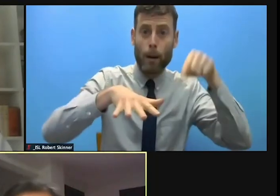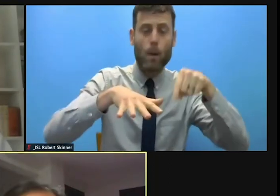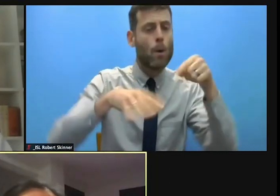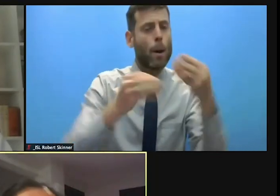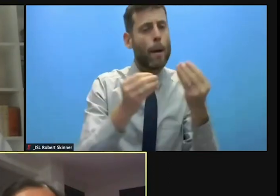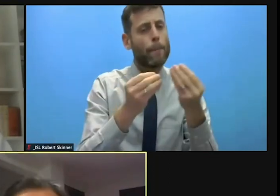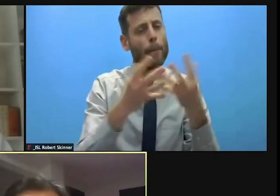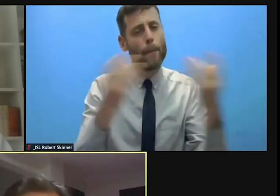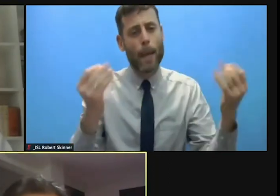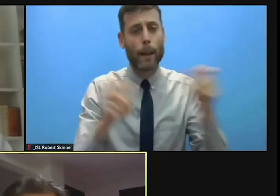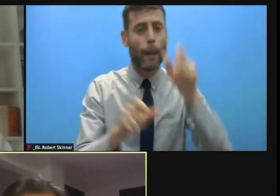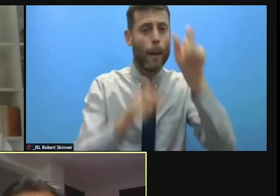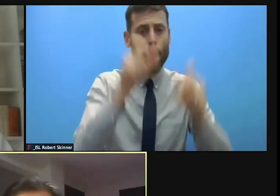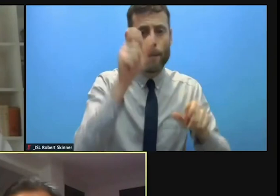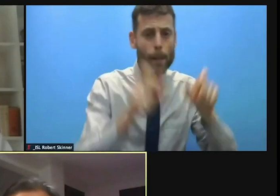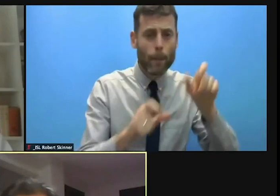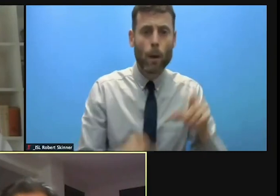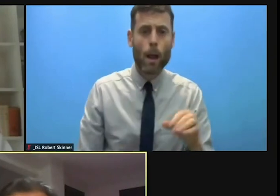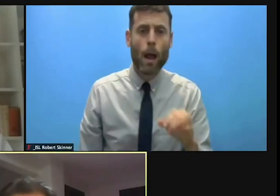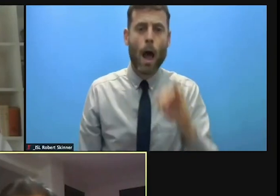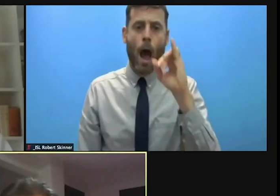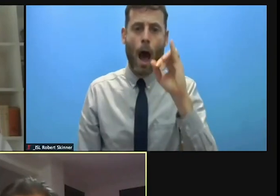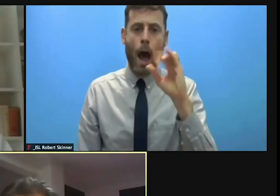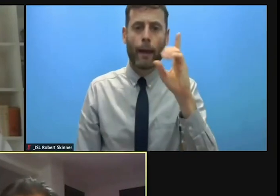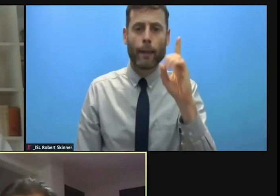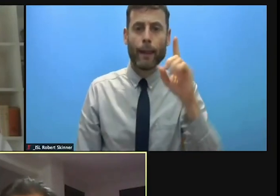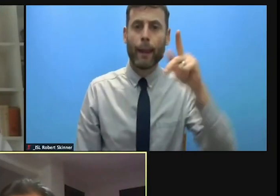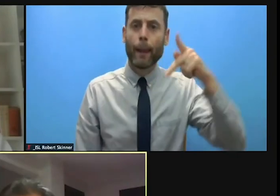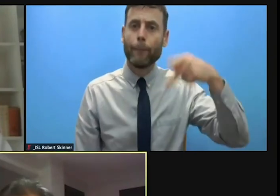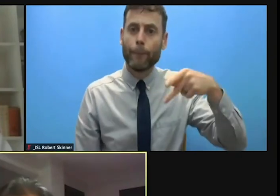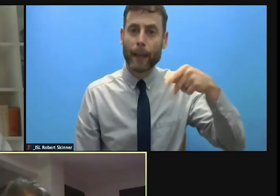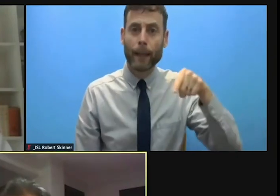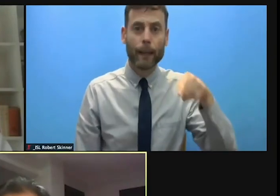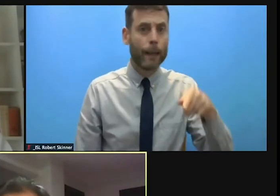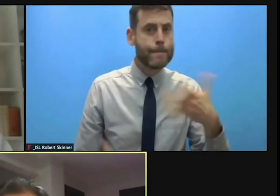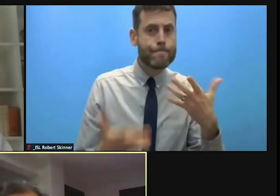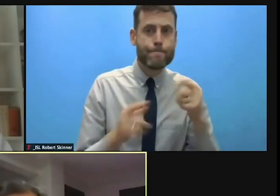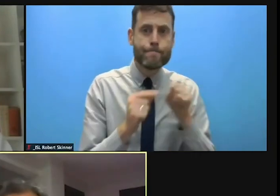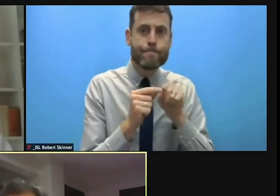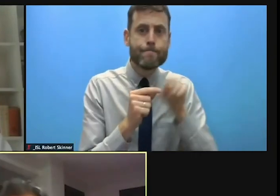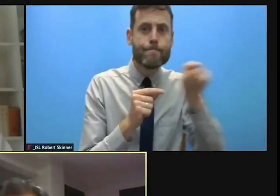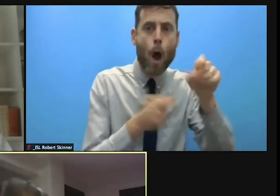the nearest community in order to have their livelihood. Because of lockdowns they cannot